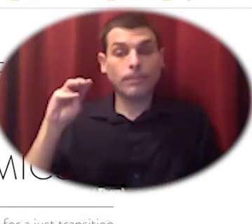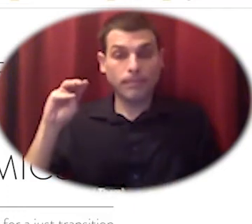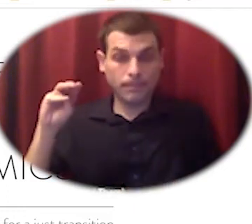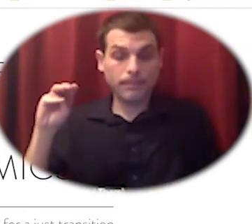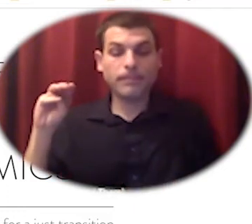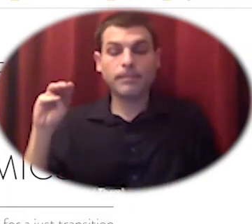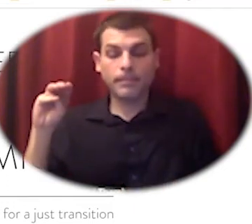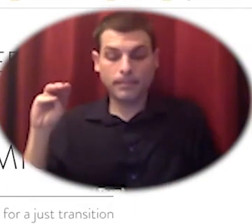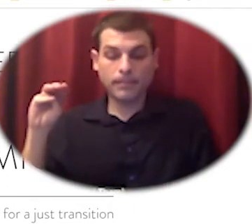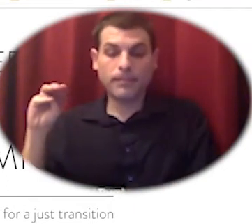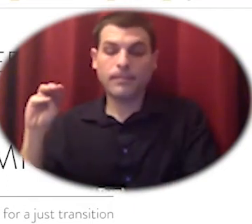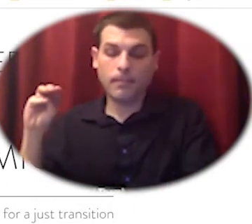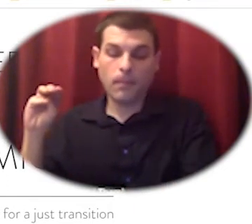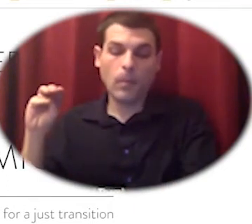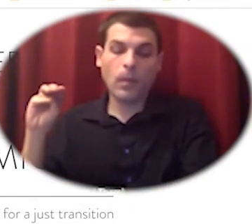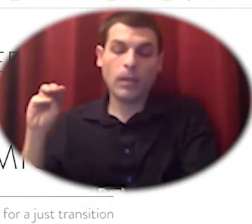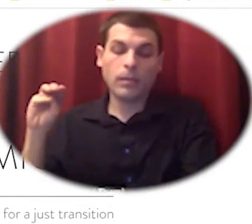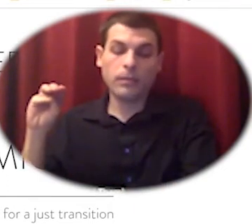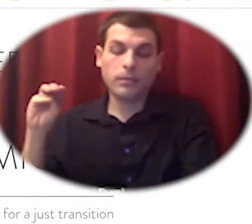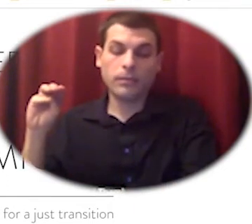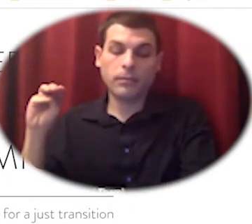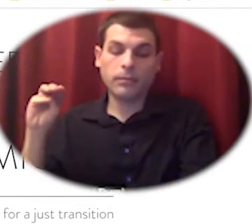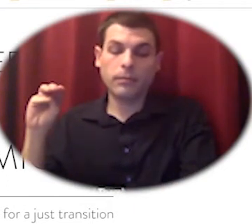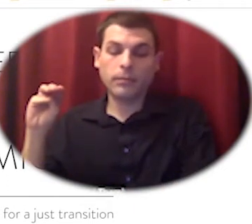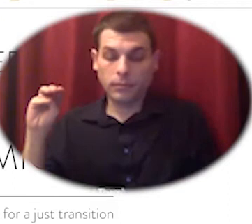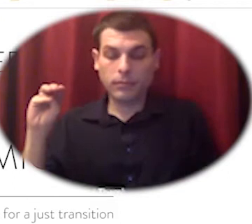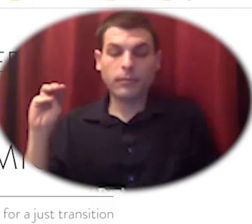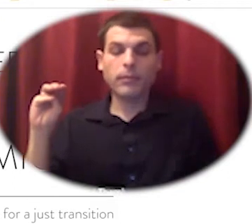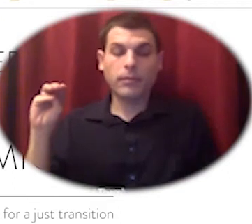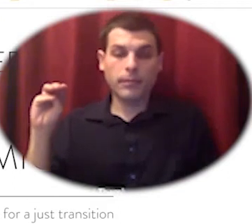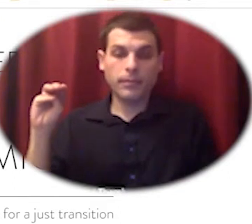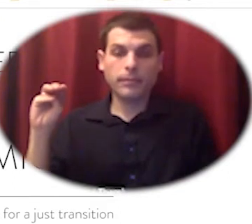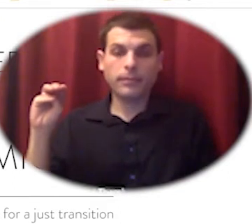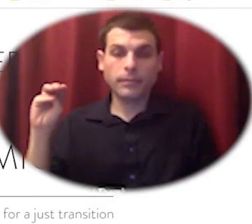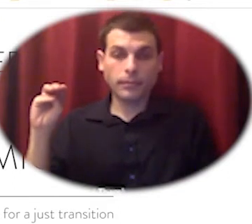um which has it's in its third year now